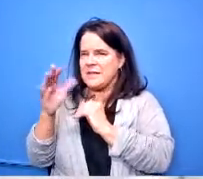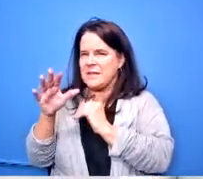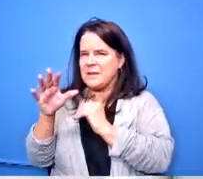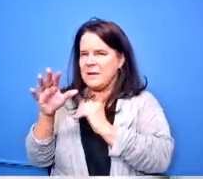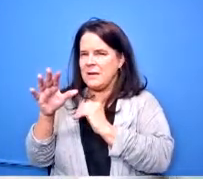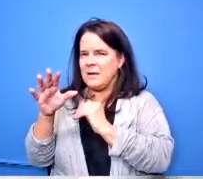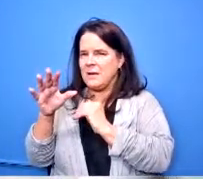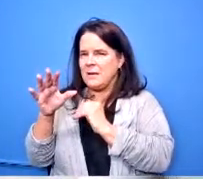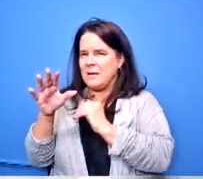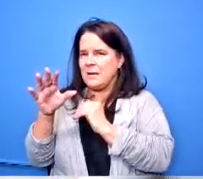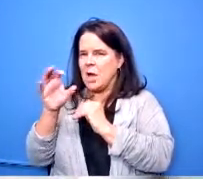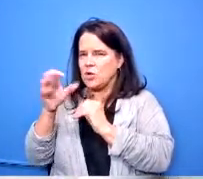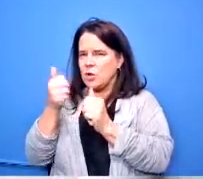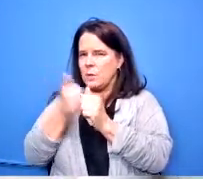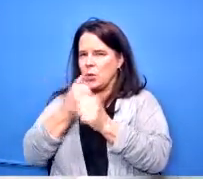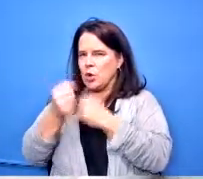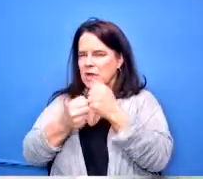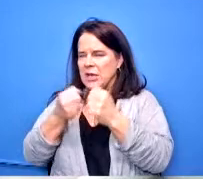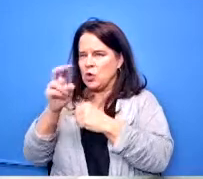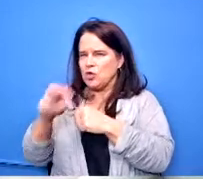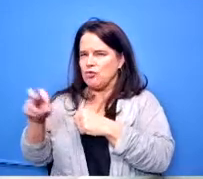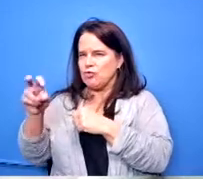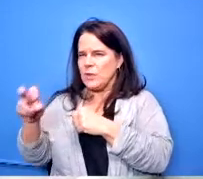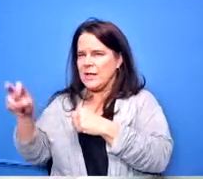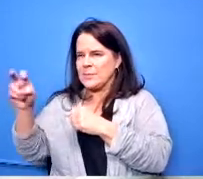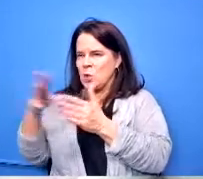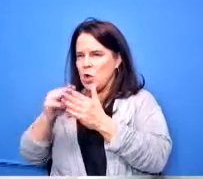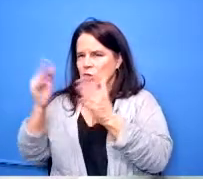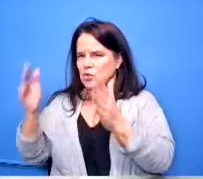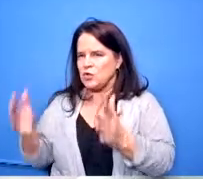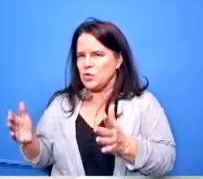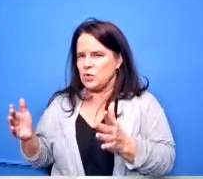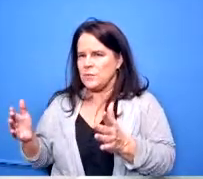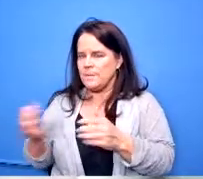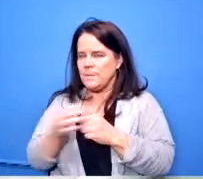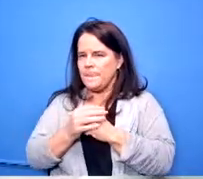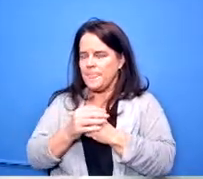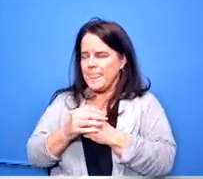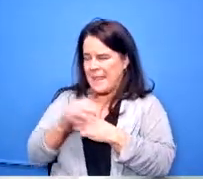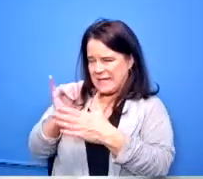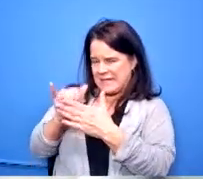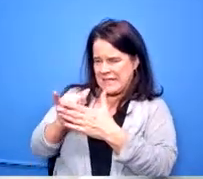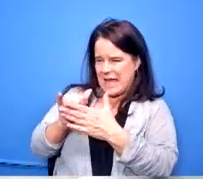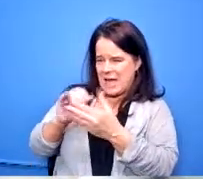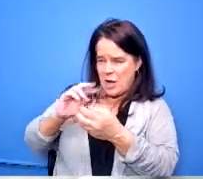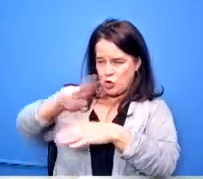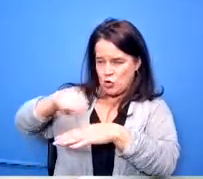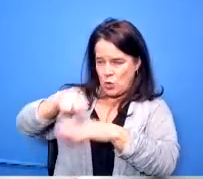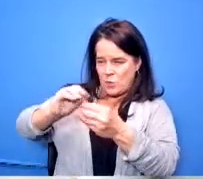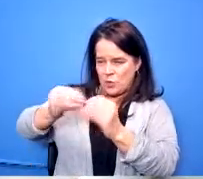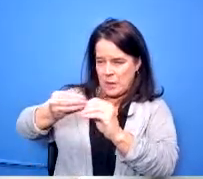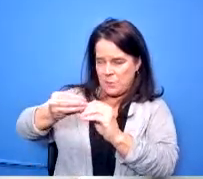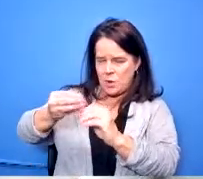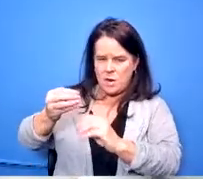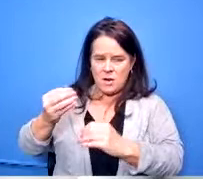a year to transport a student is that a normal number i mean is there a guide that we have that